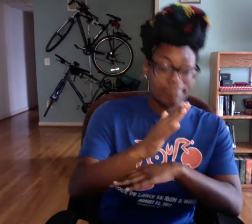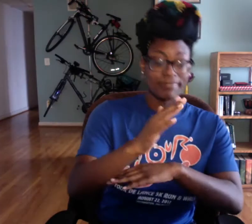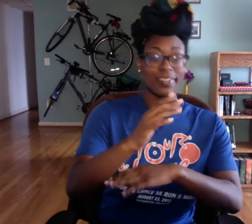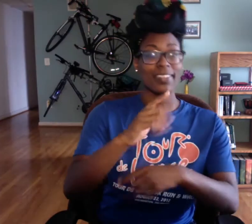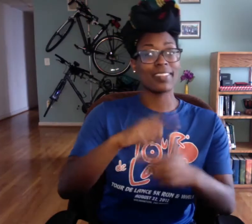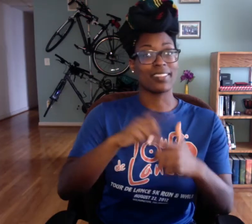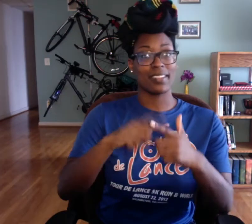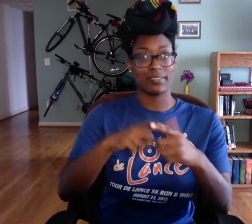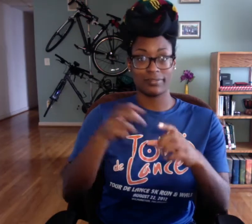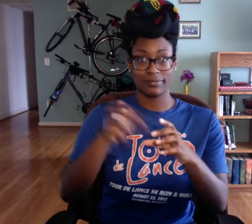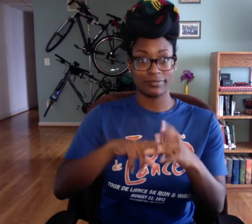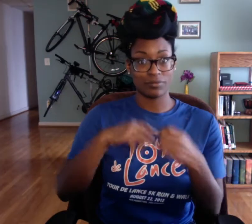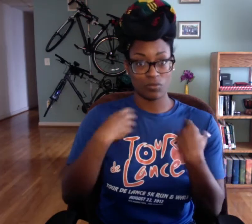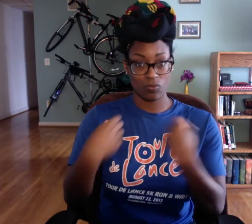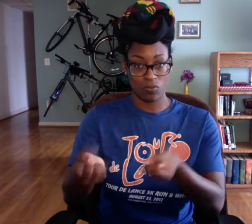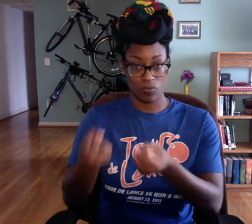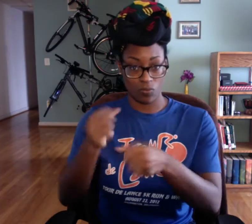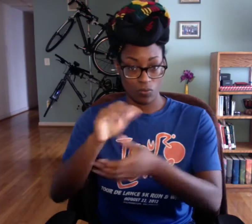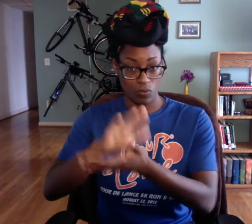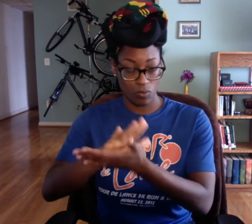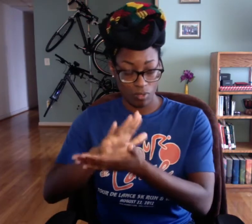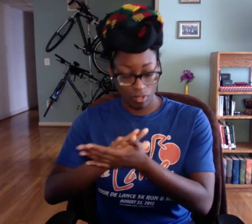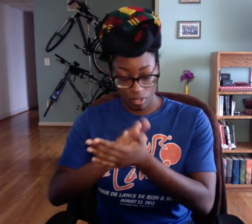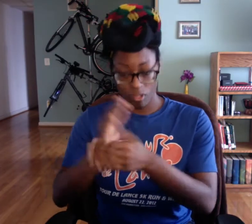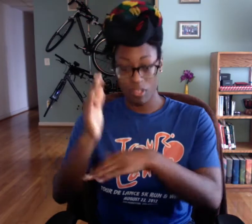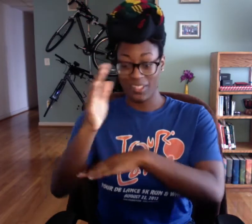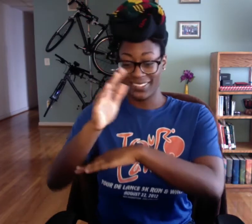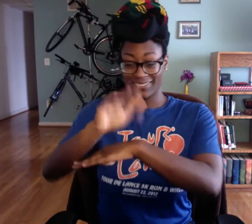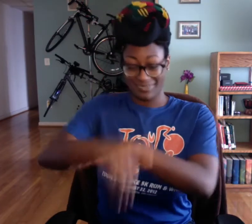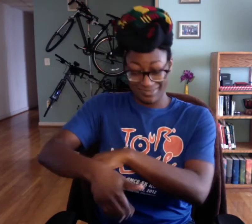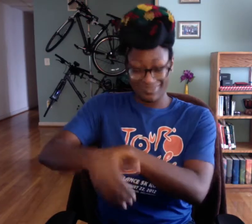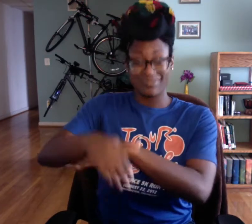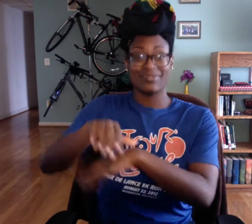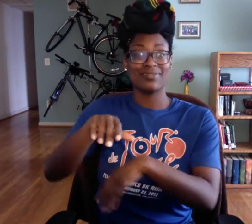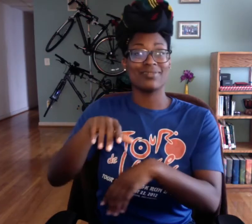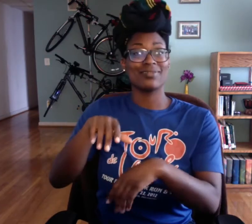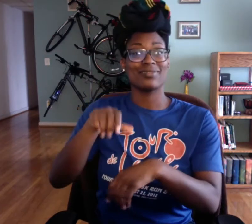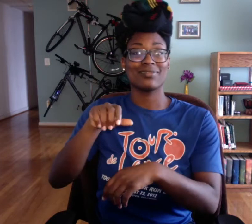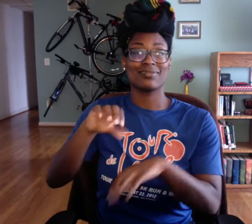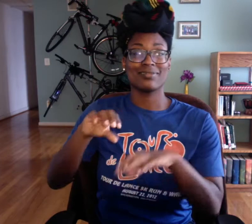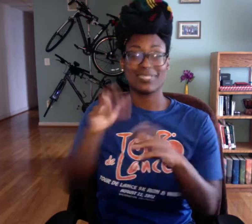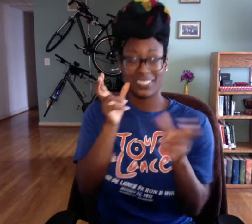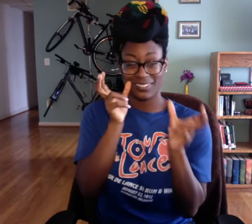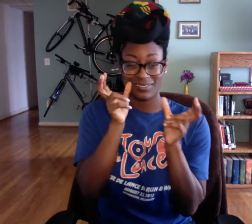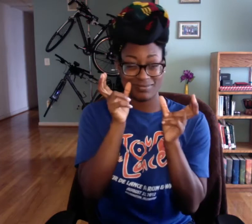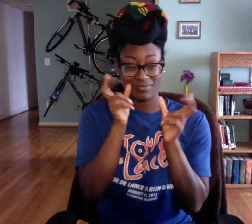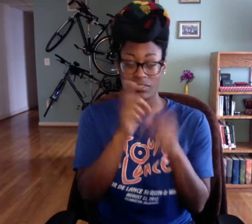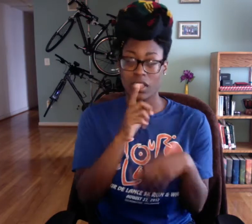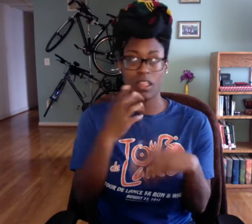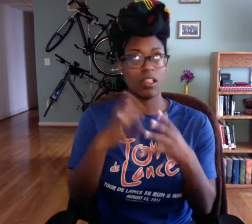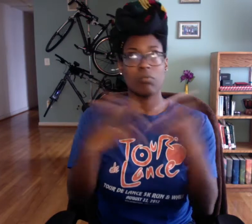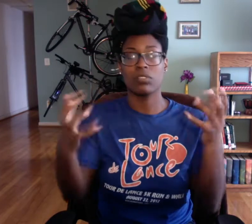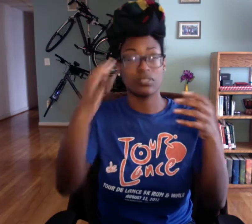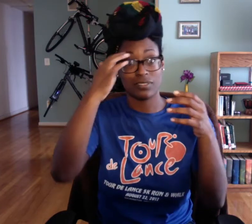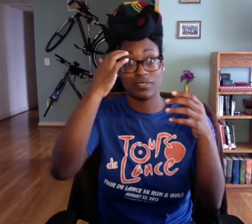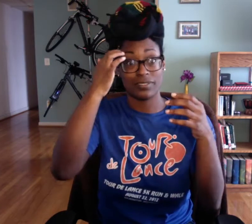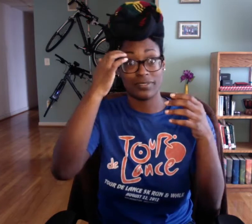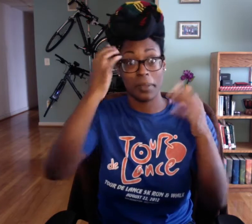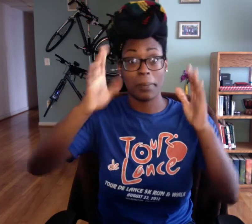I'm working all day, then I'm hopping in my car drive to school take class all night.